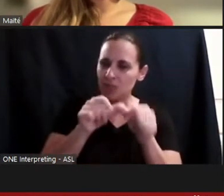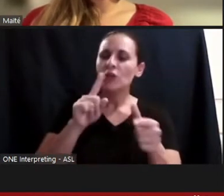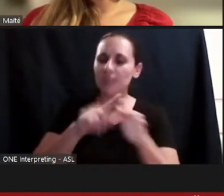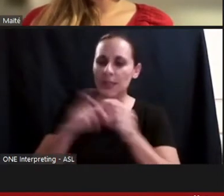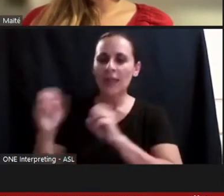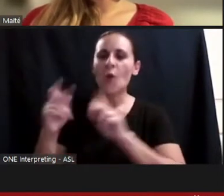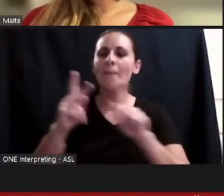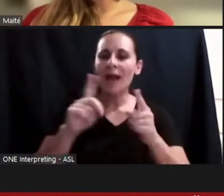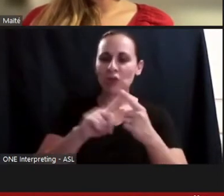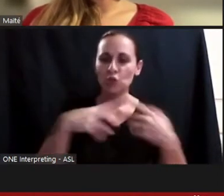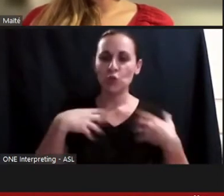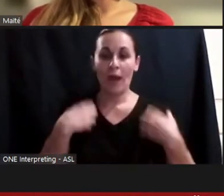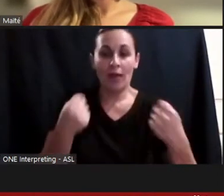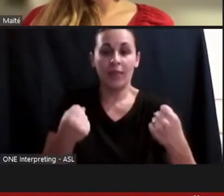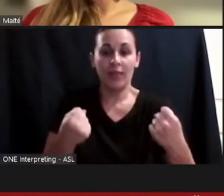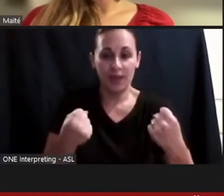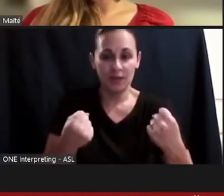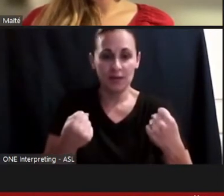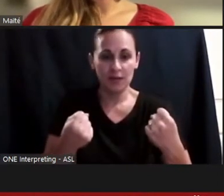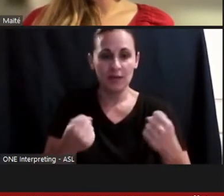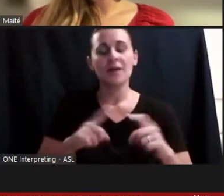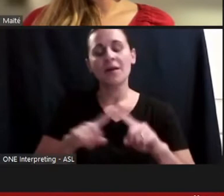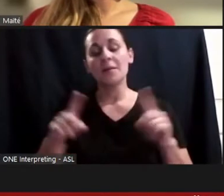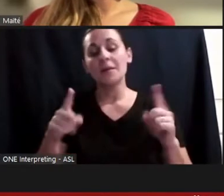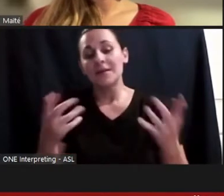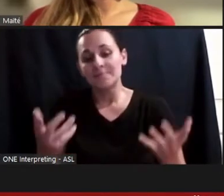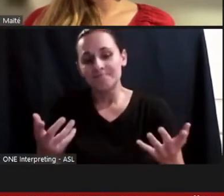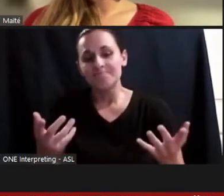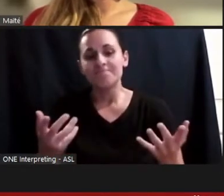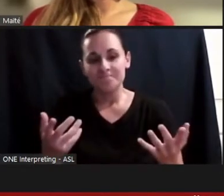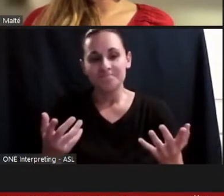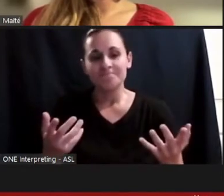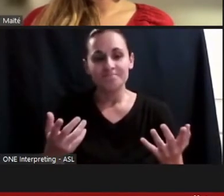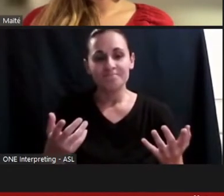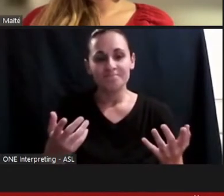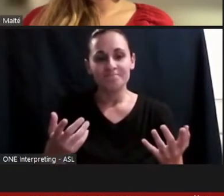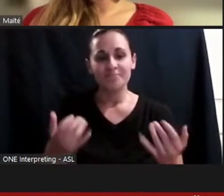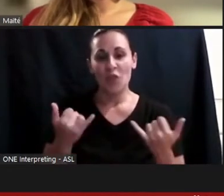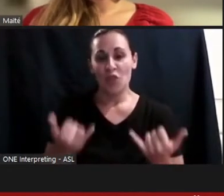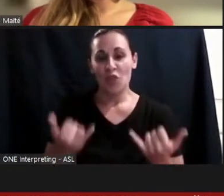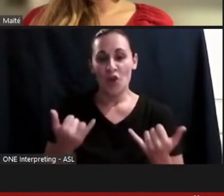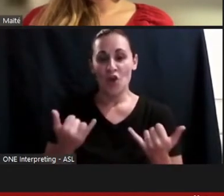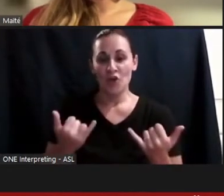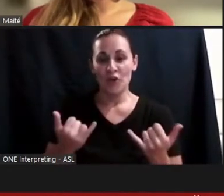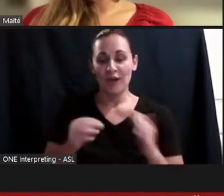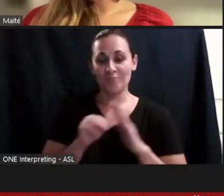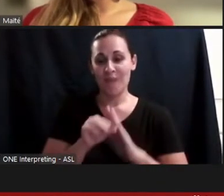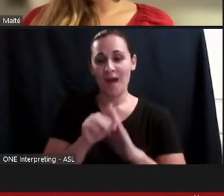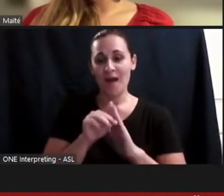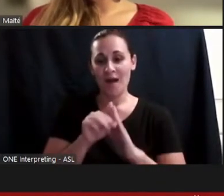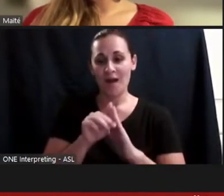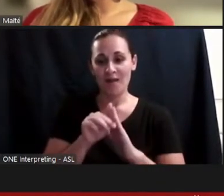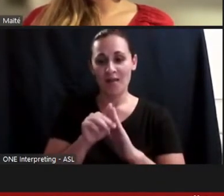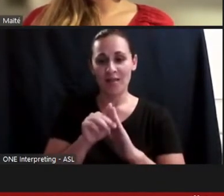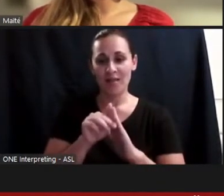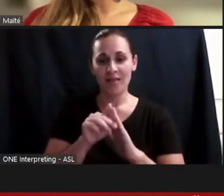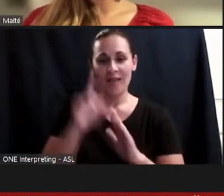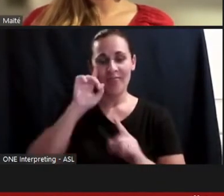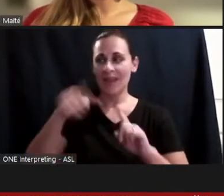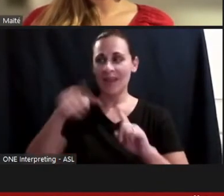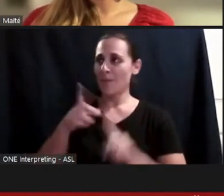Whereas the current model of thinking about disability more broadly both in